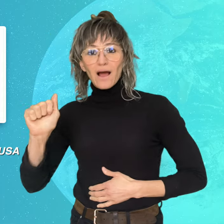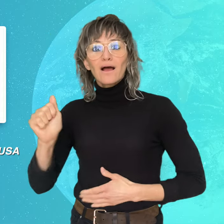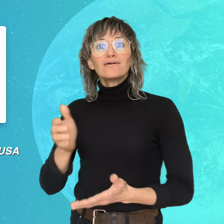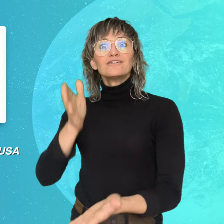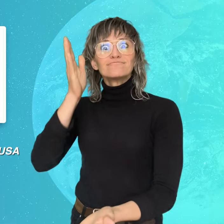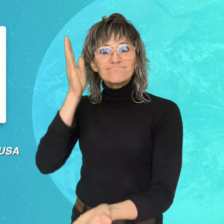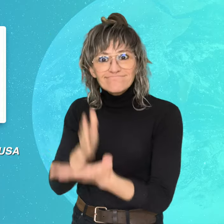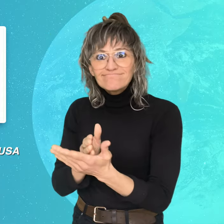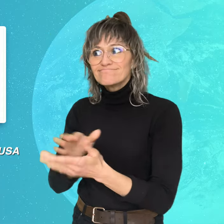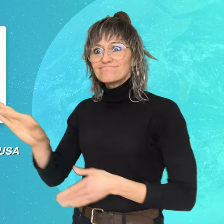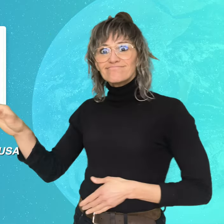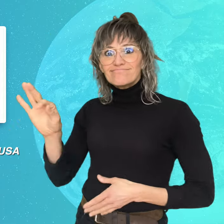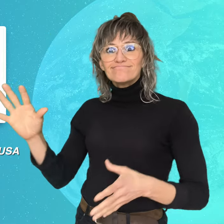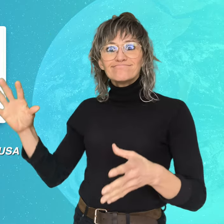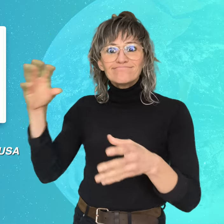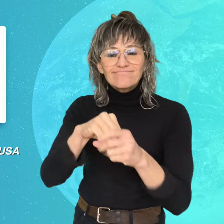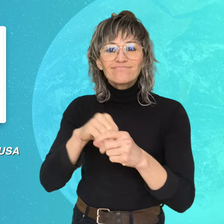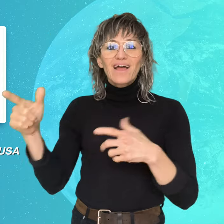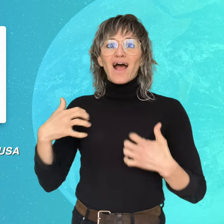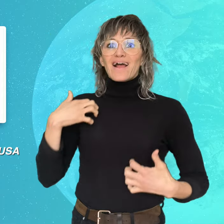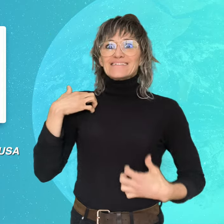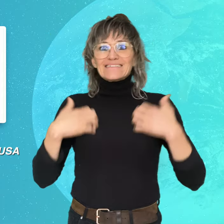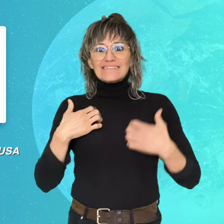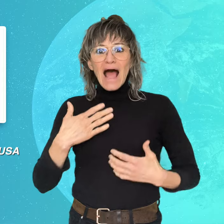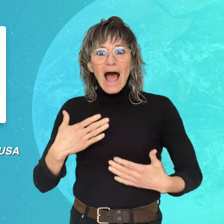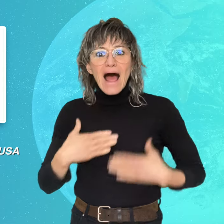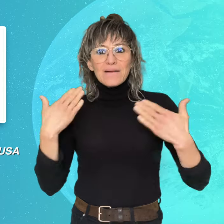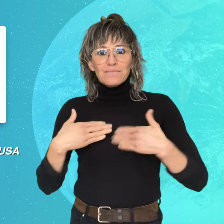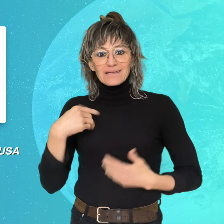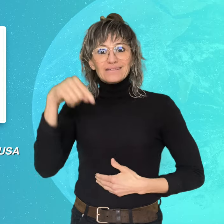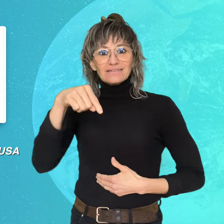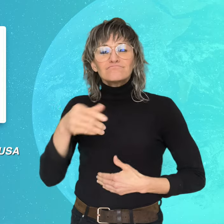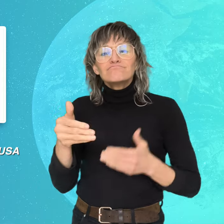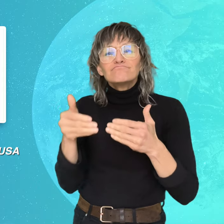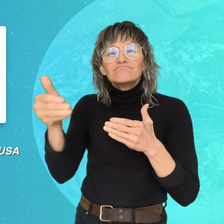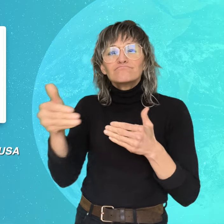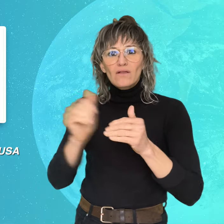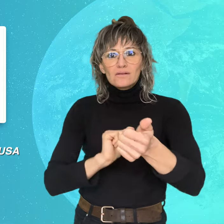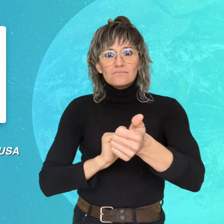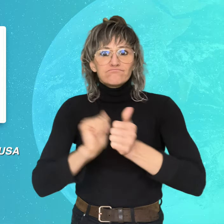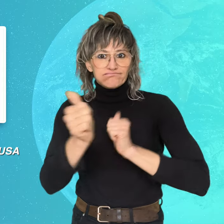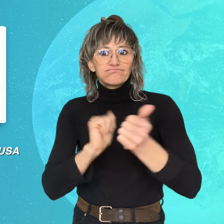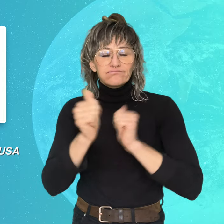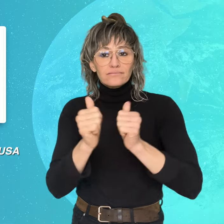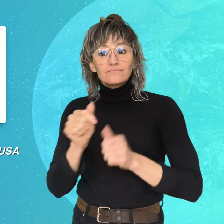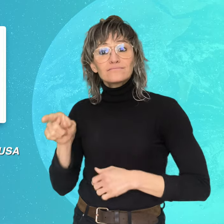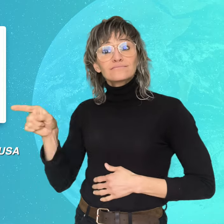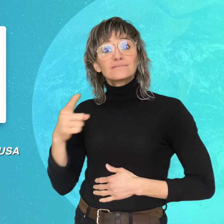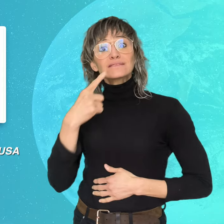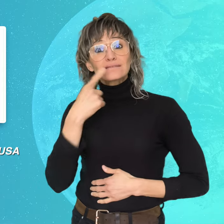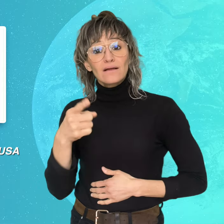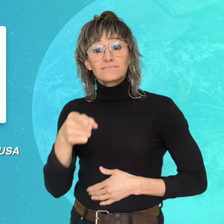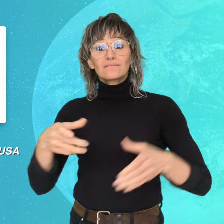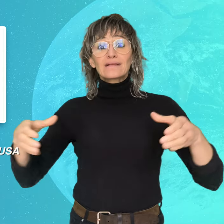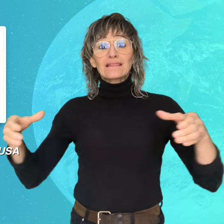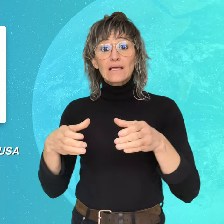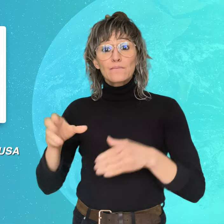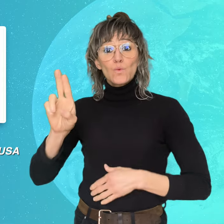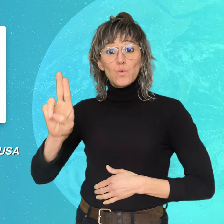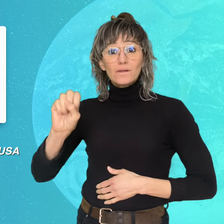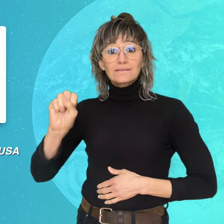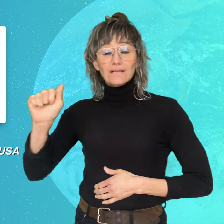he is excited to participate in the upcoming series. He shares that